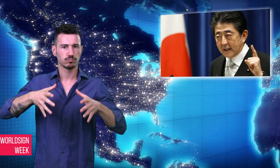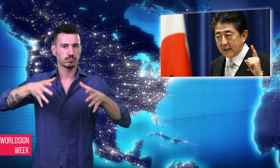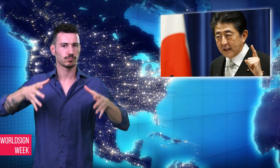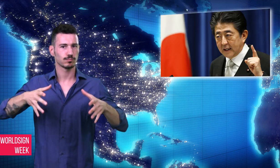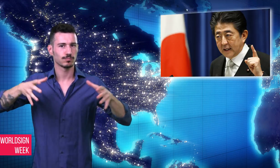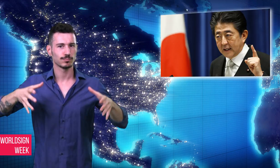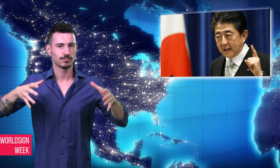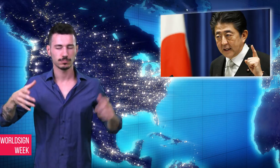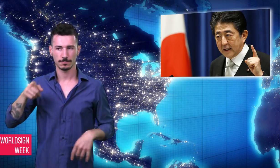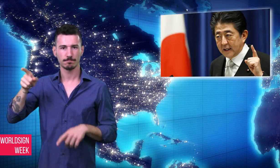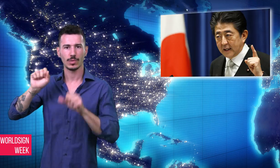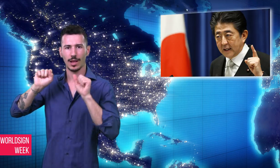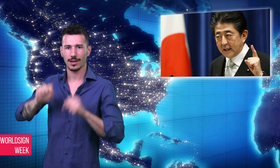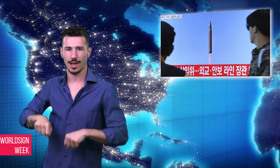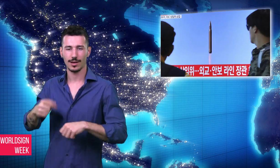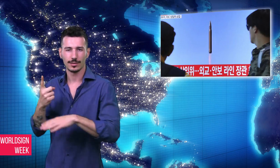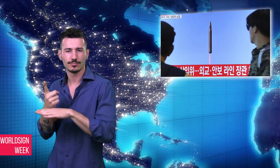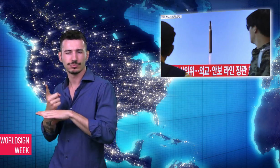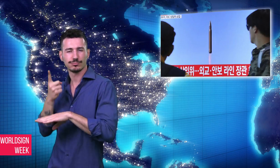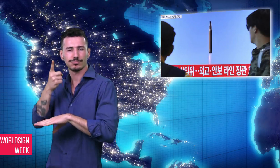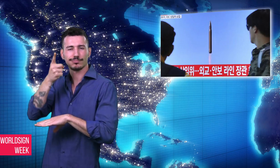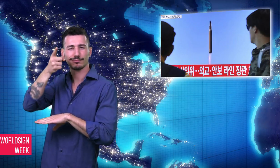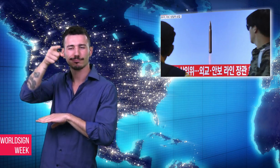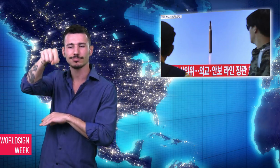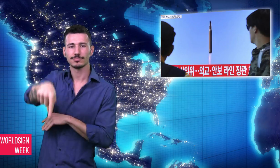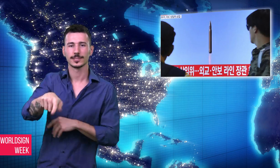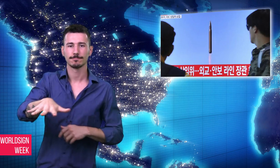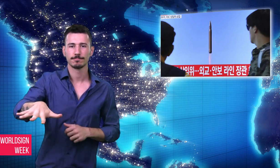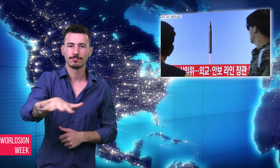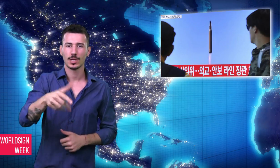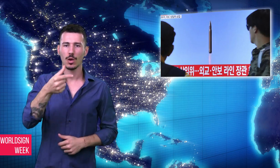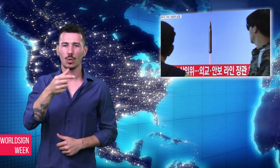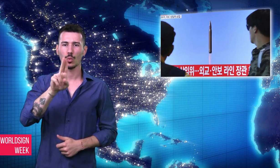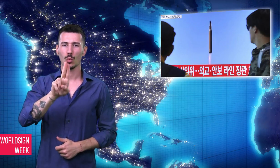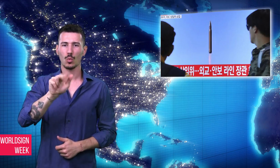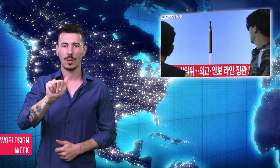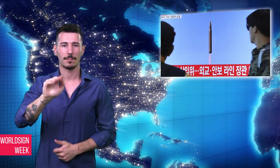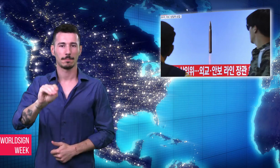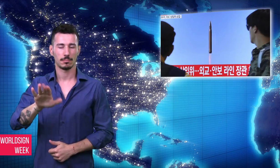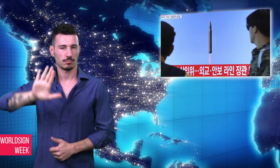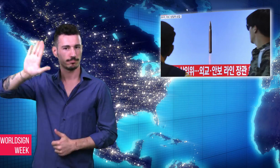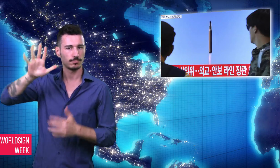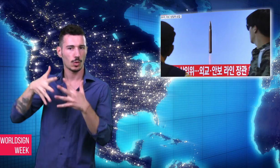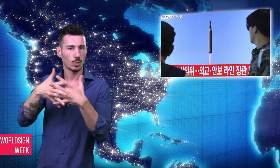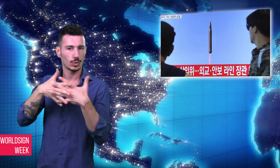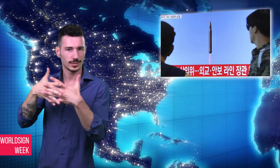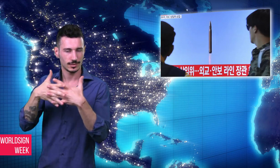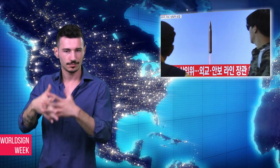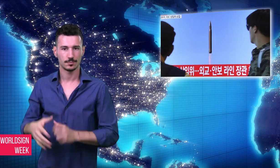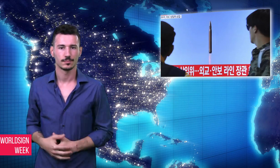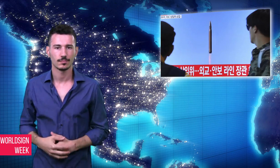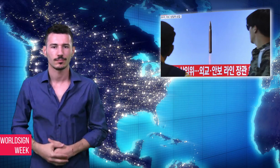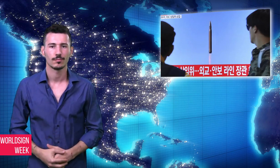to further military operations - directed at the US territory of Guam.